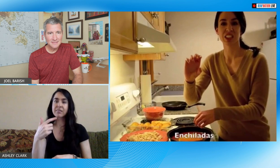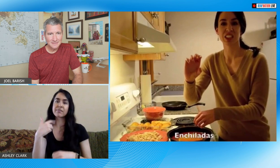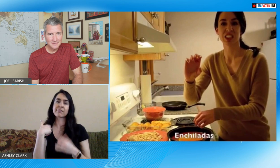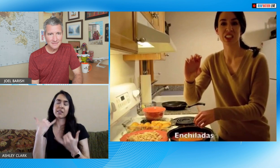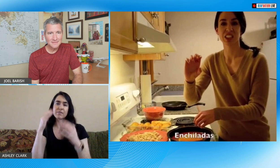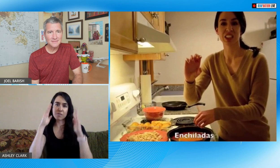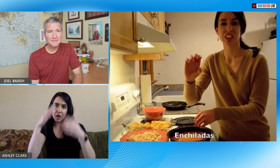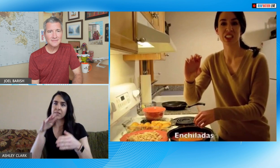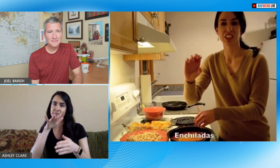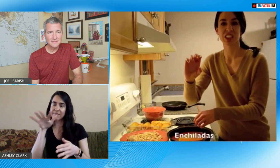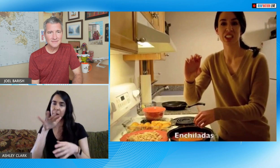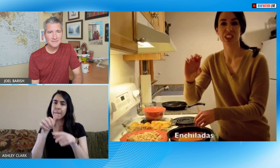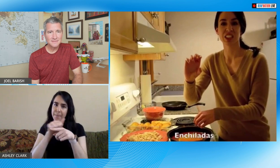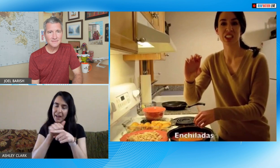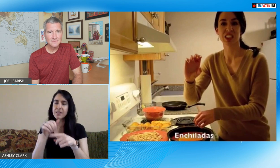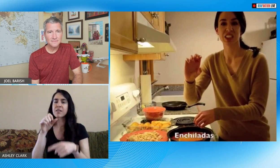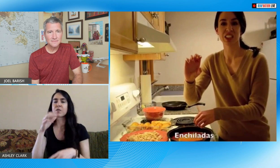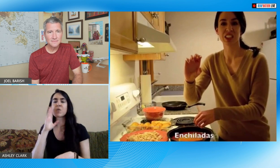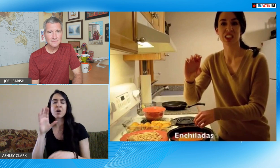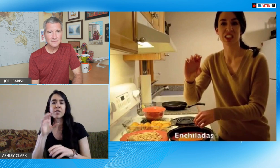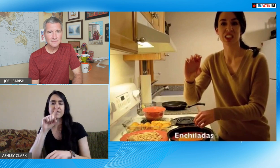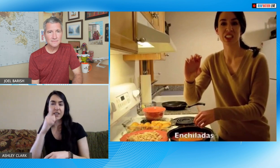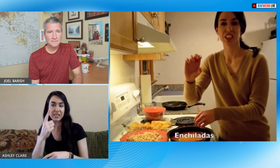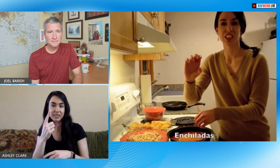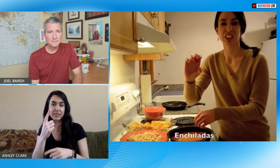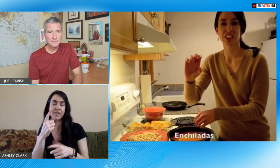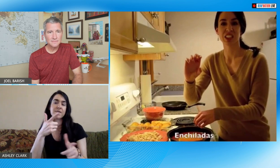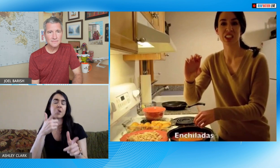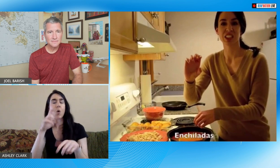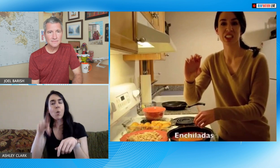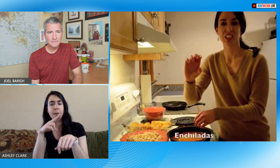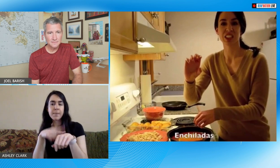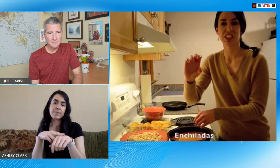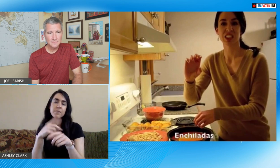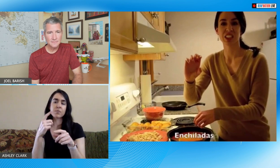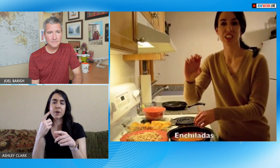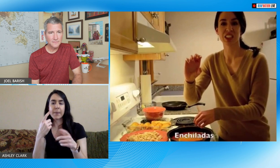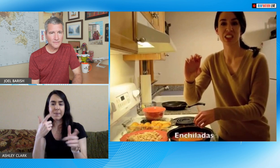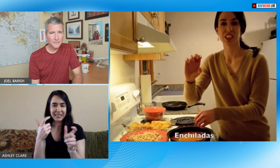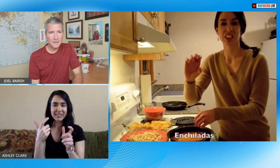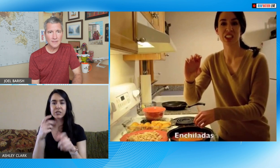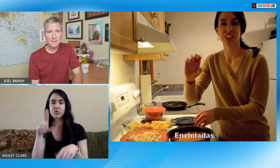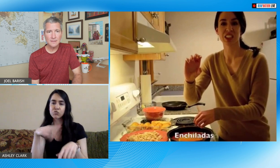was going on now that five years have passed since that time I really feel